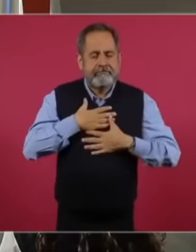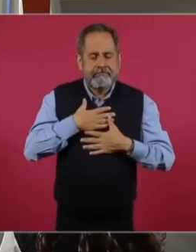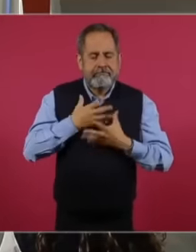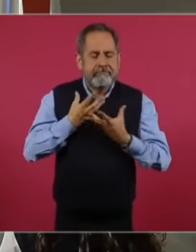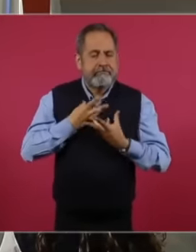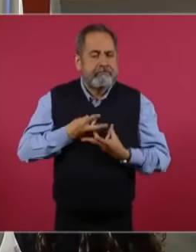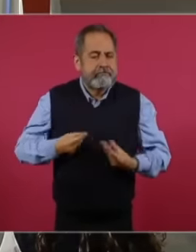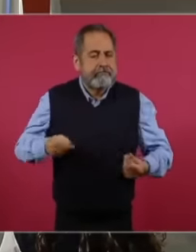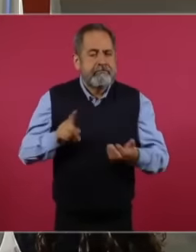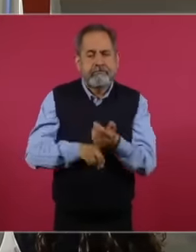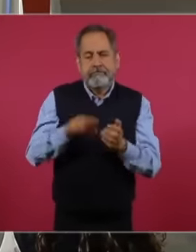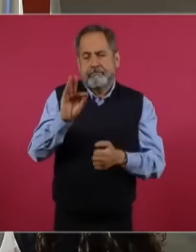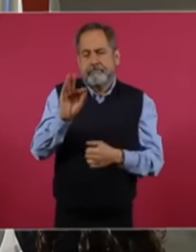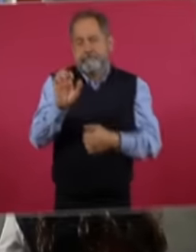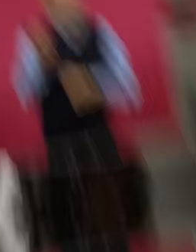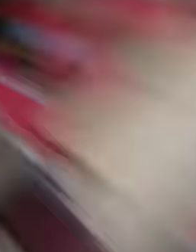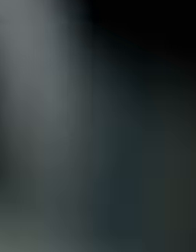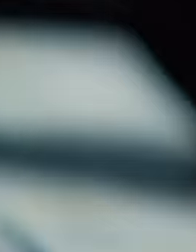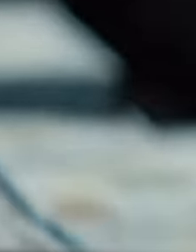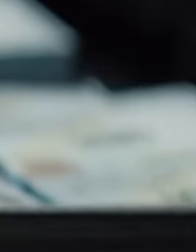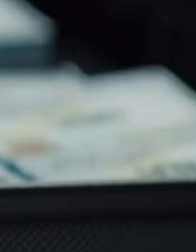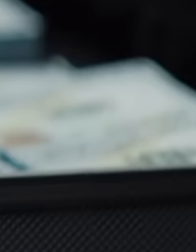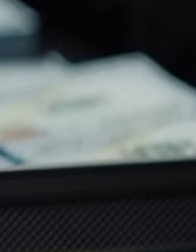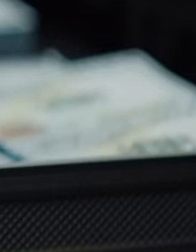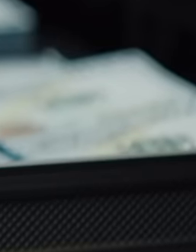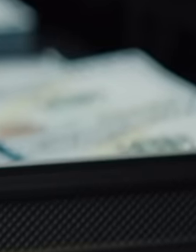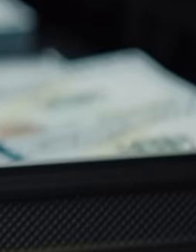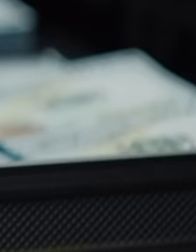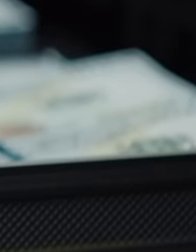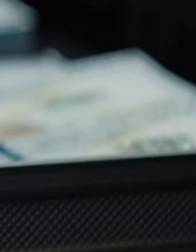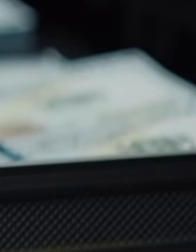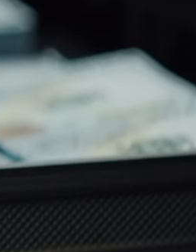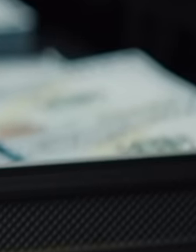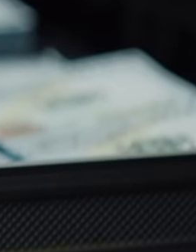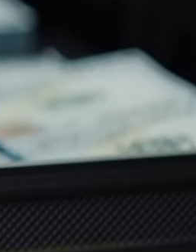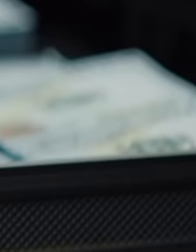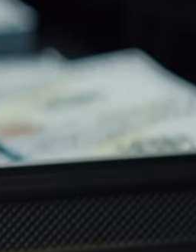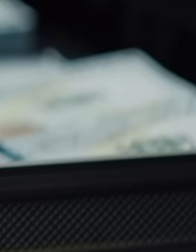staff who worked at the PR Cofe And they turned out to be corrupt people who